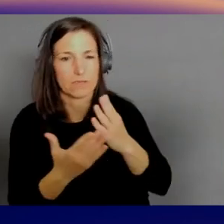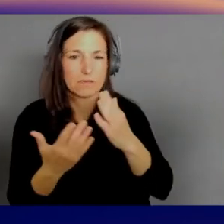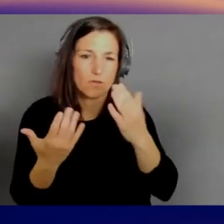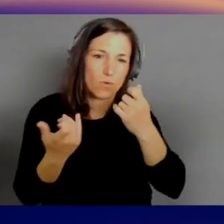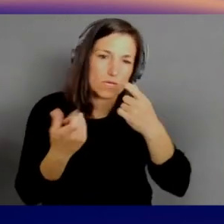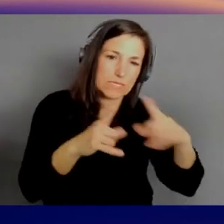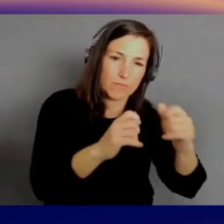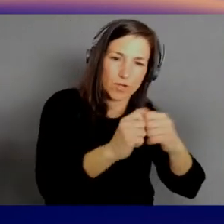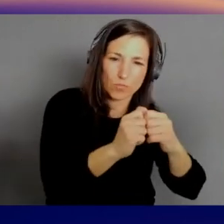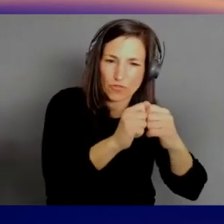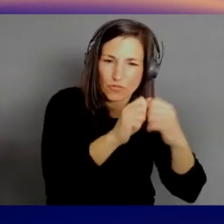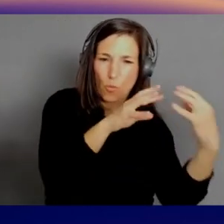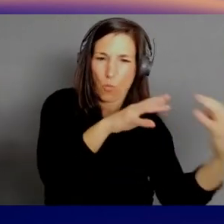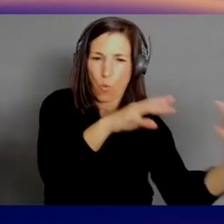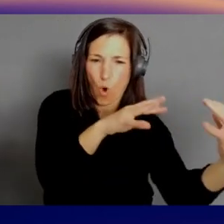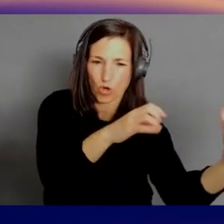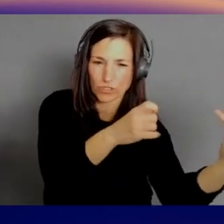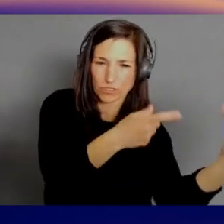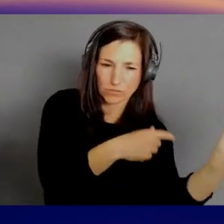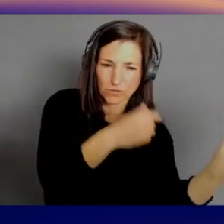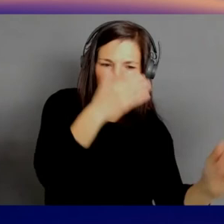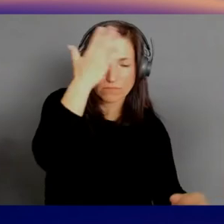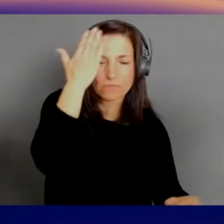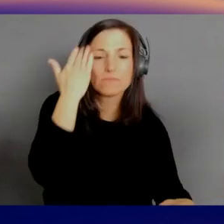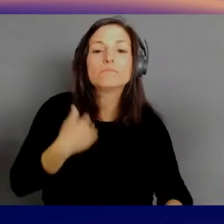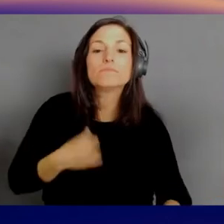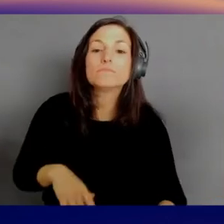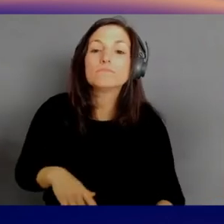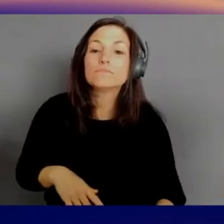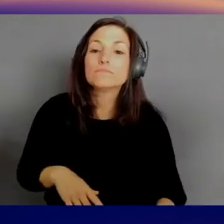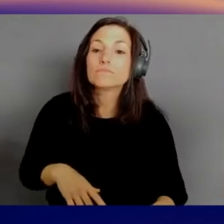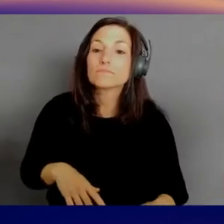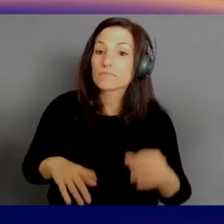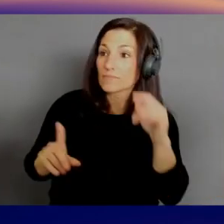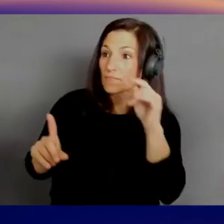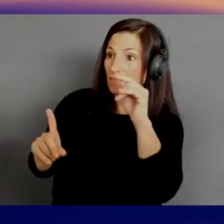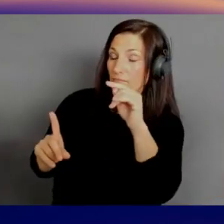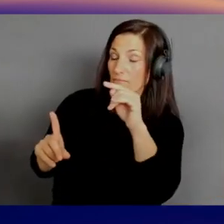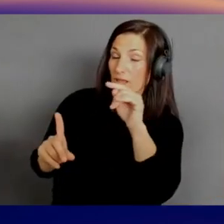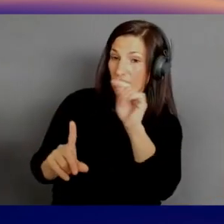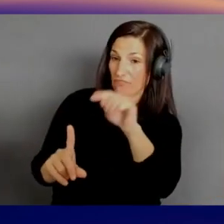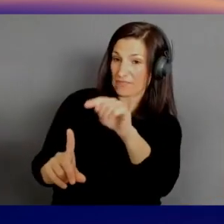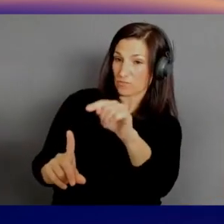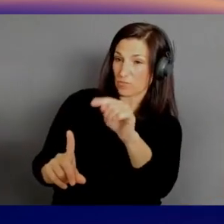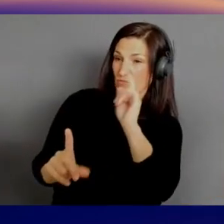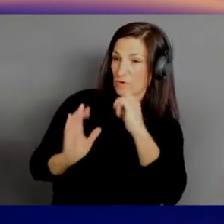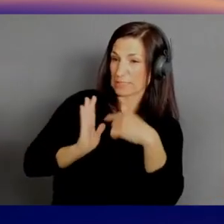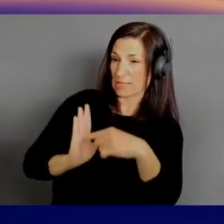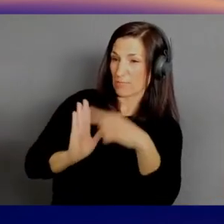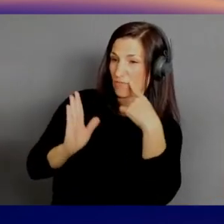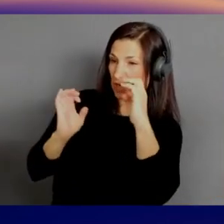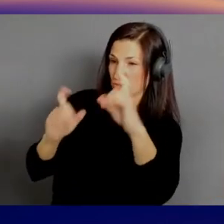And for this one, for example, as an example in education, when the pandemic started, I had a tech customer who,